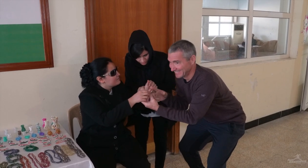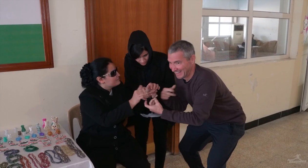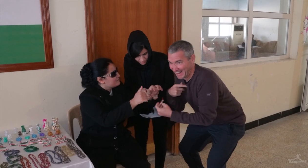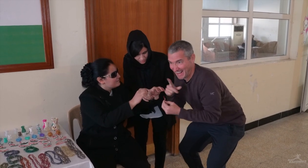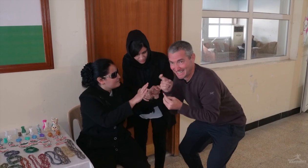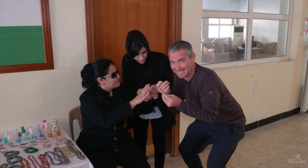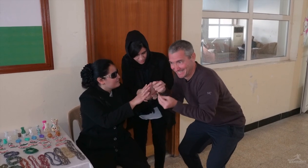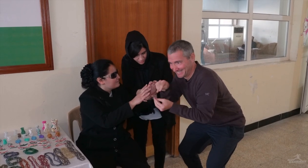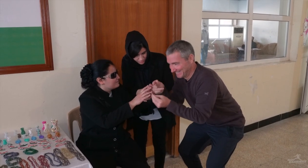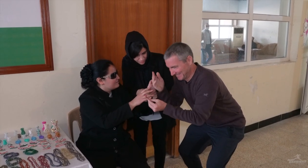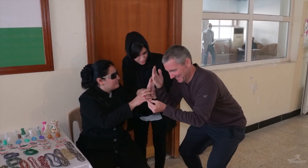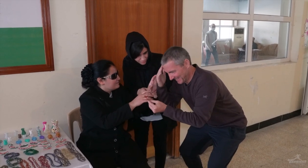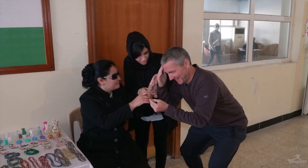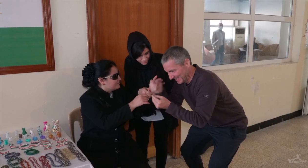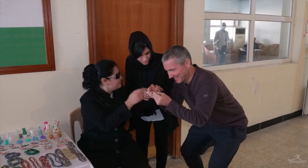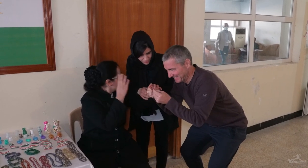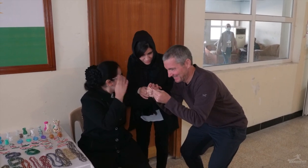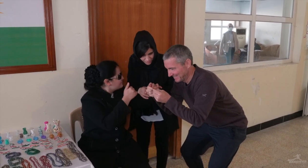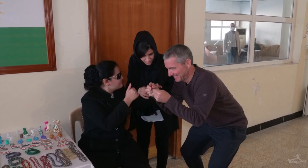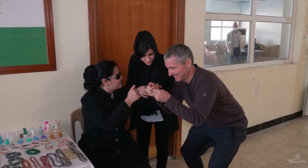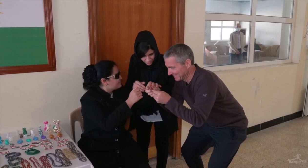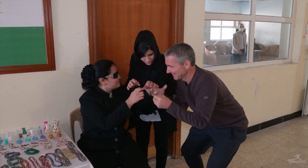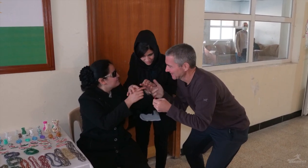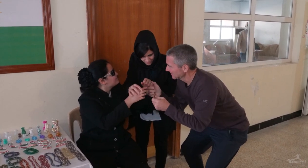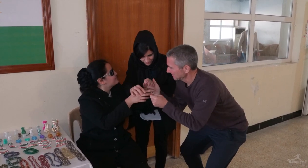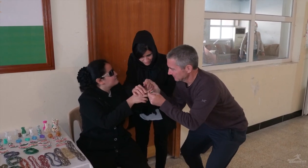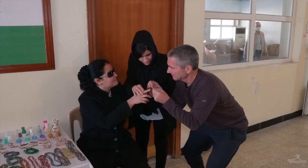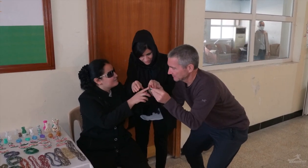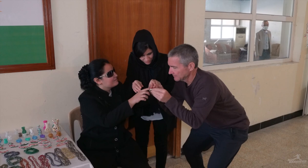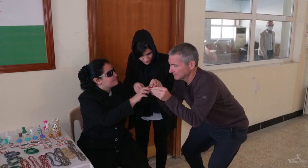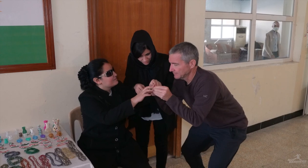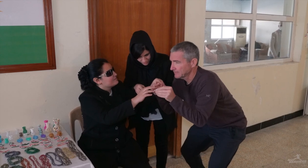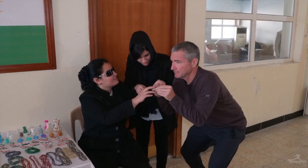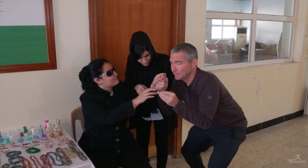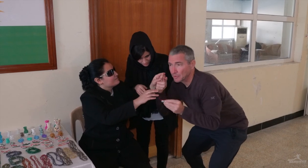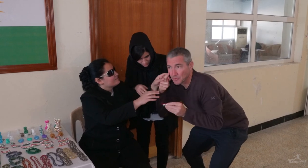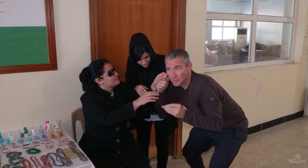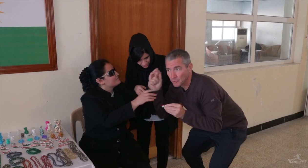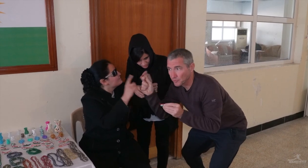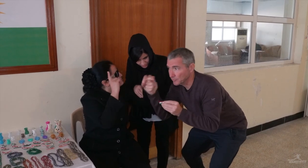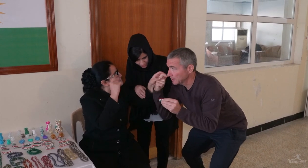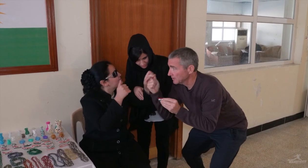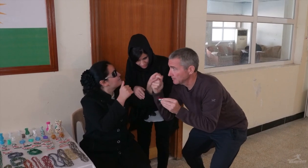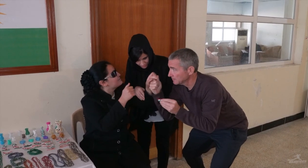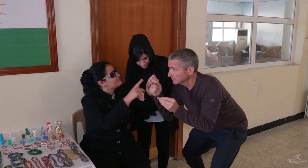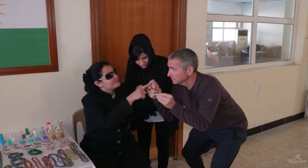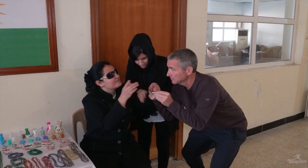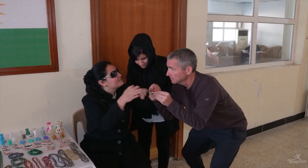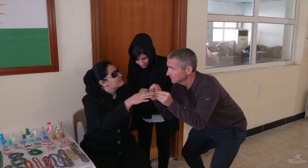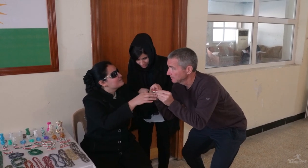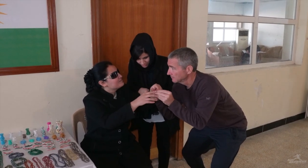I turned over the flag, but she figured it out. It's a Kurdistan flag.